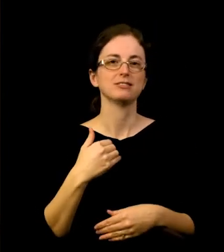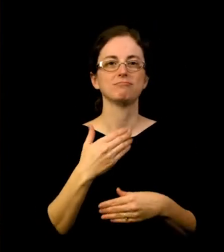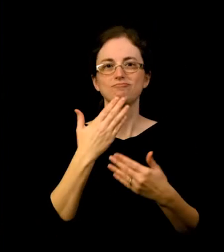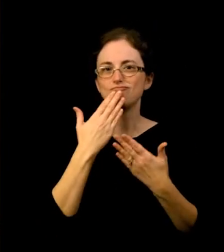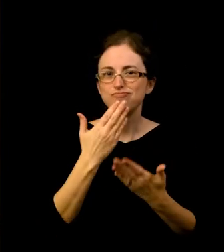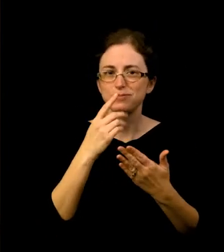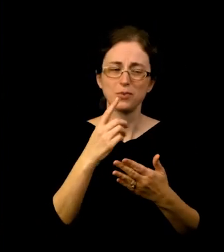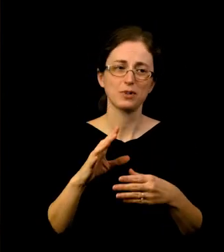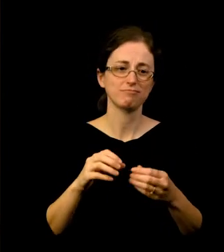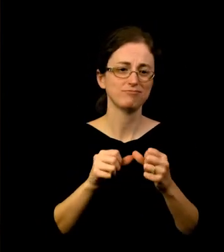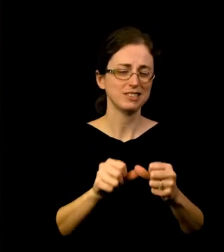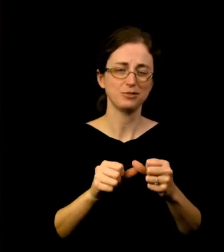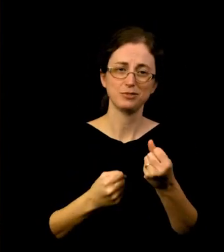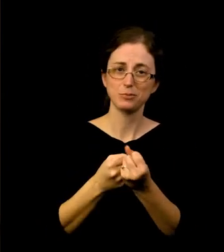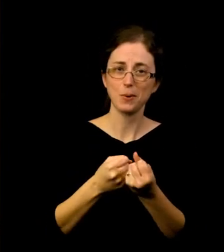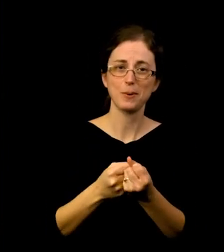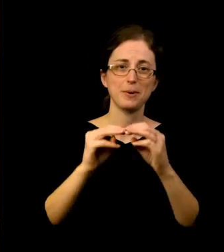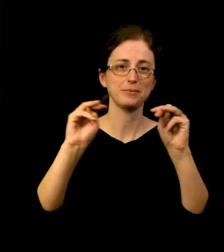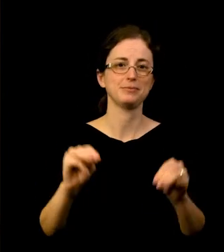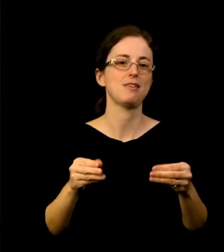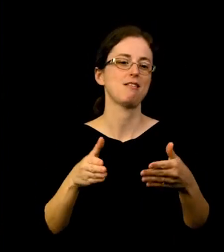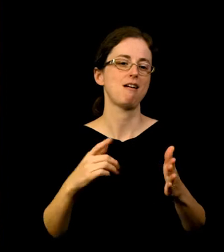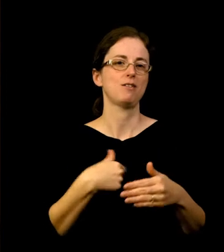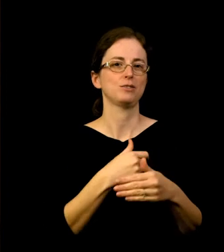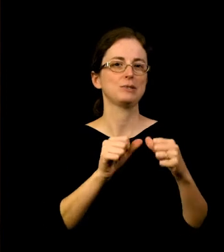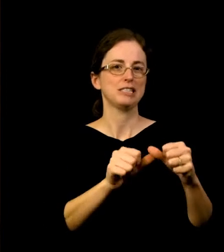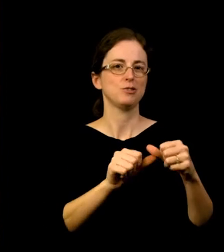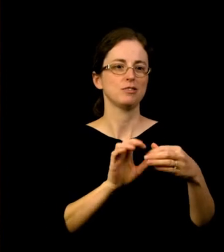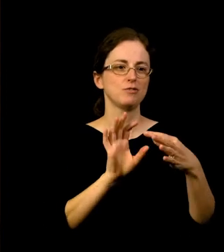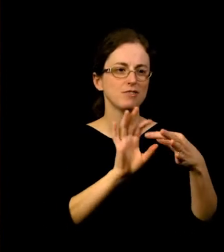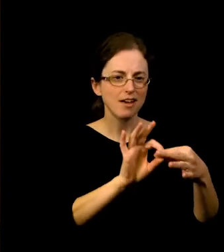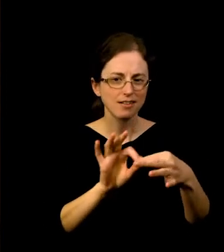and have allowed us to continue connecting with students and educators